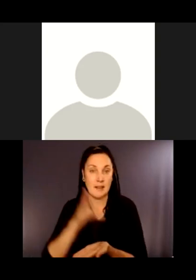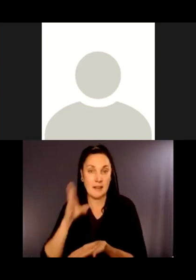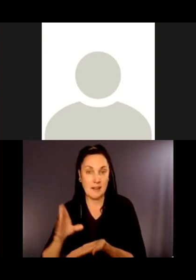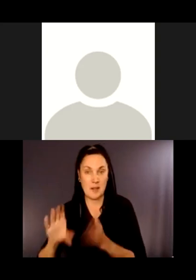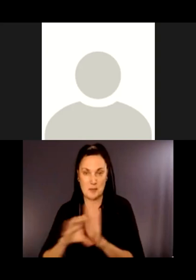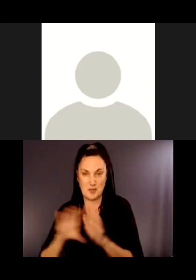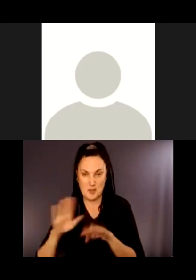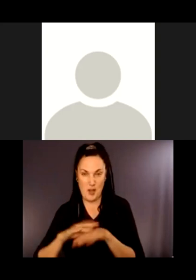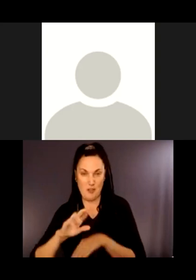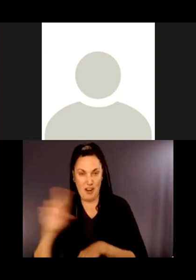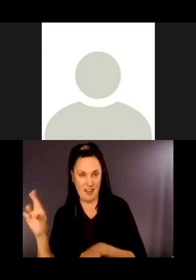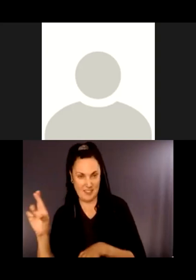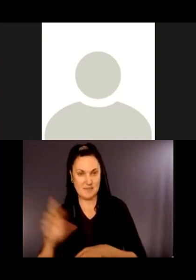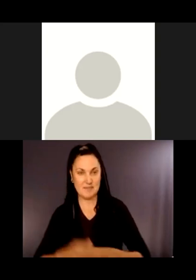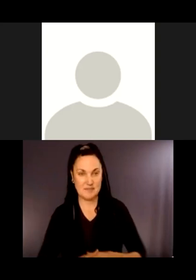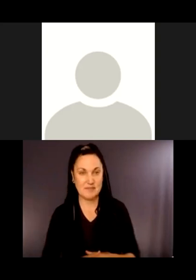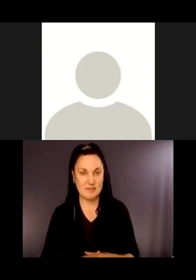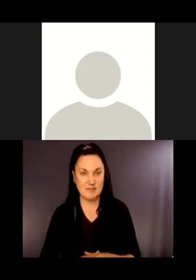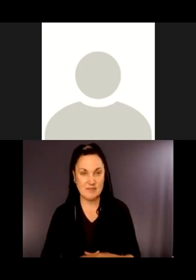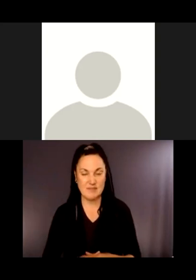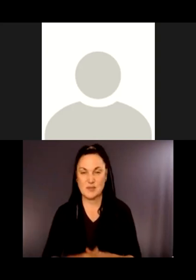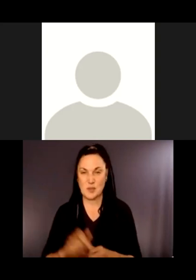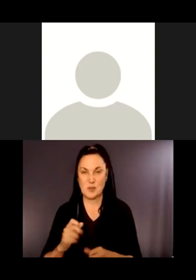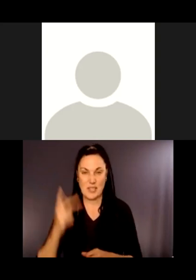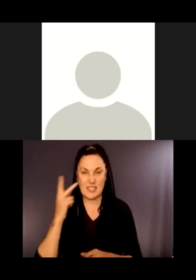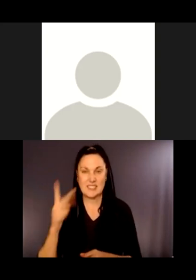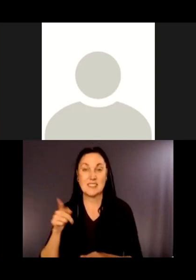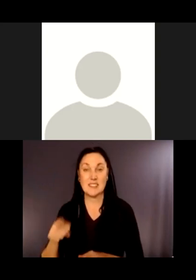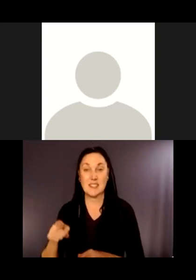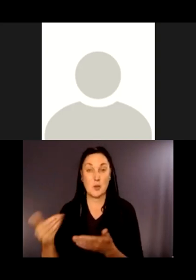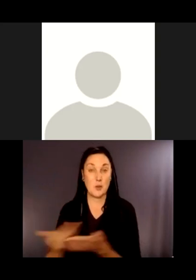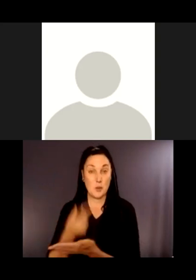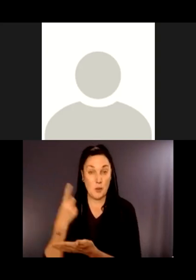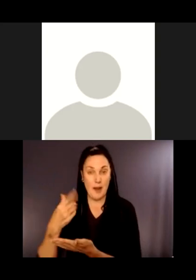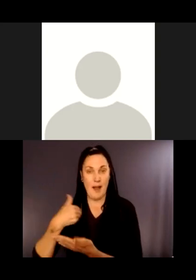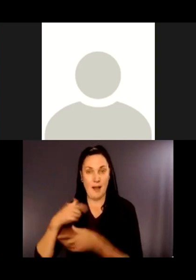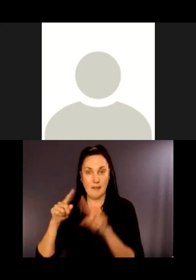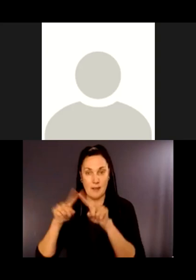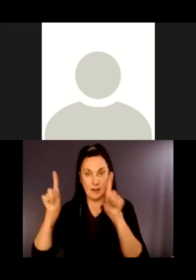sign and a non-glare surface. By making the sign horizontal, the information becomes eye